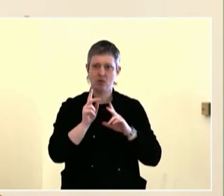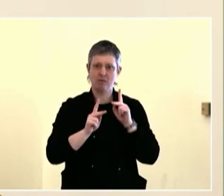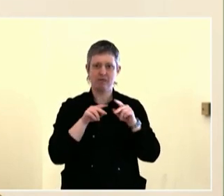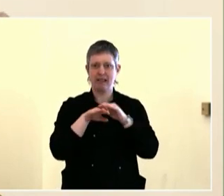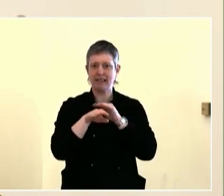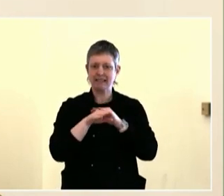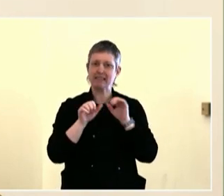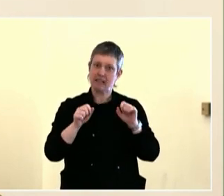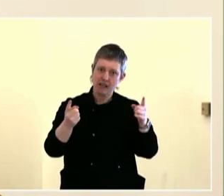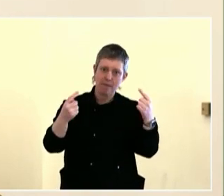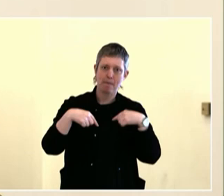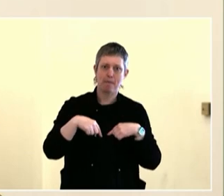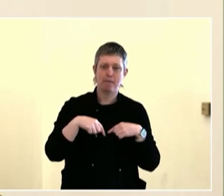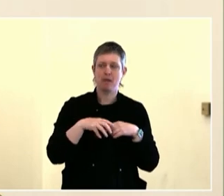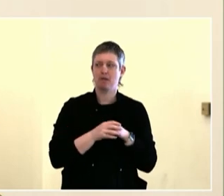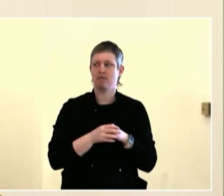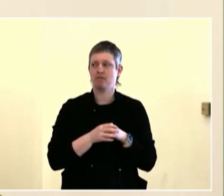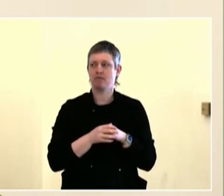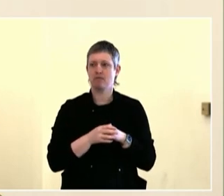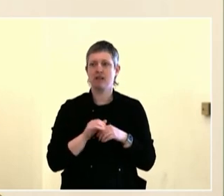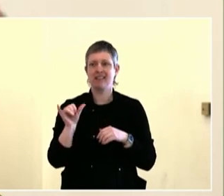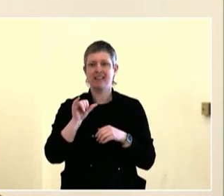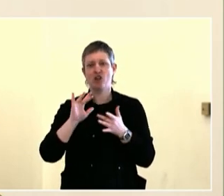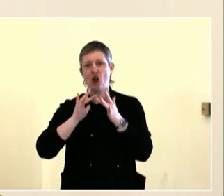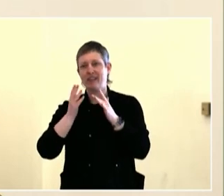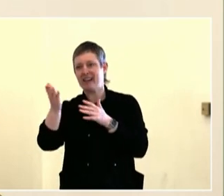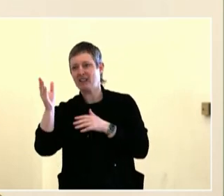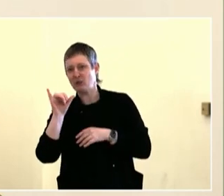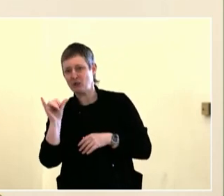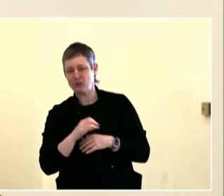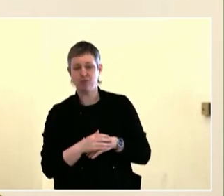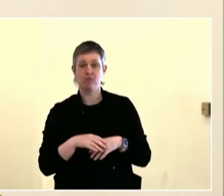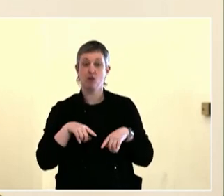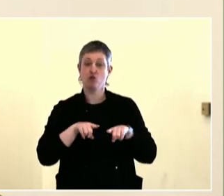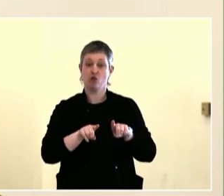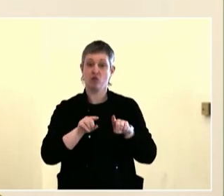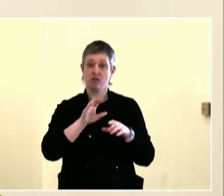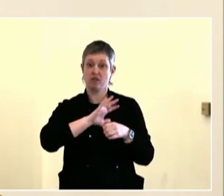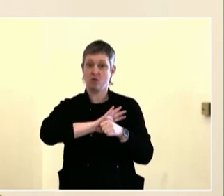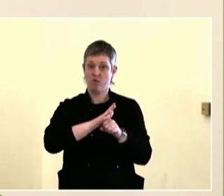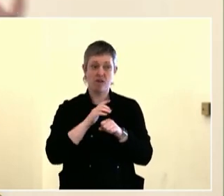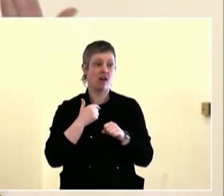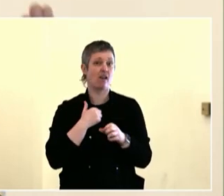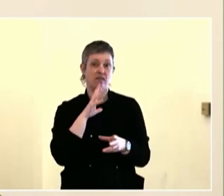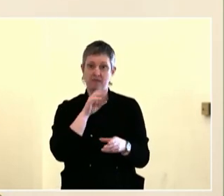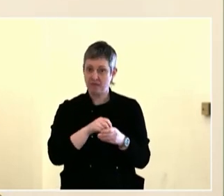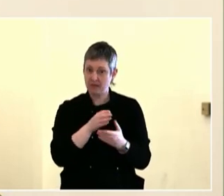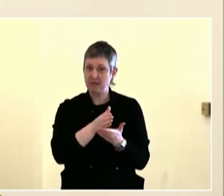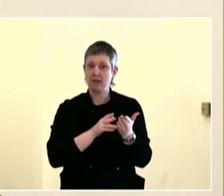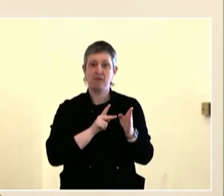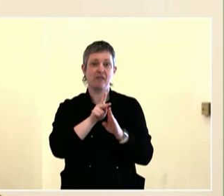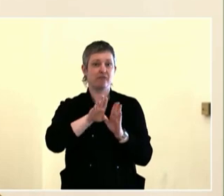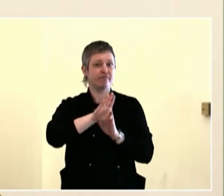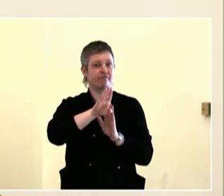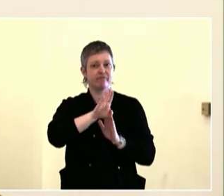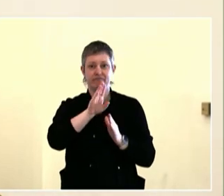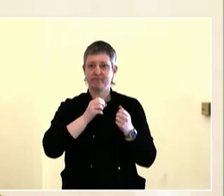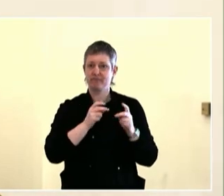bureaus are doing their own engagement, where is the overlap? And so really considering how --